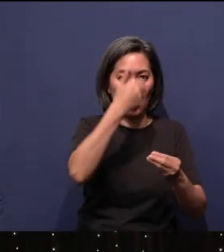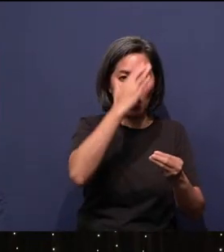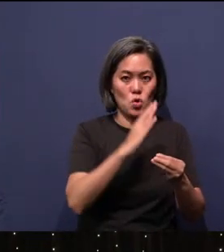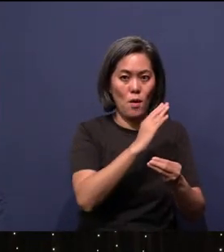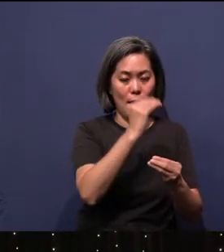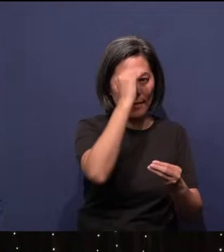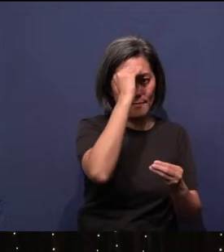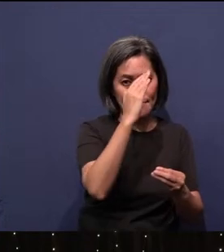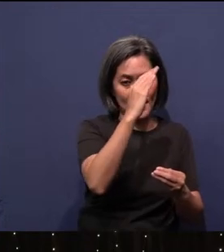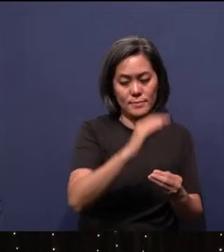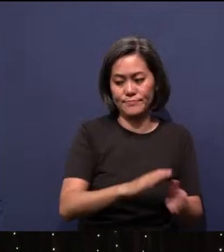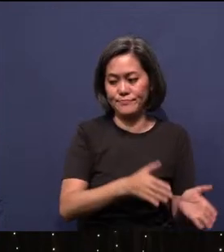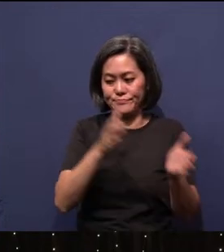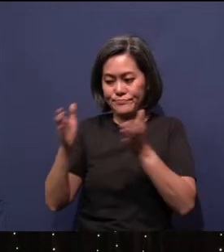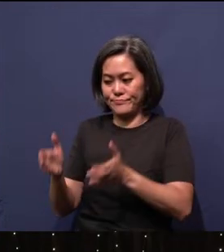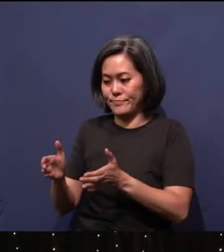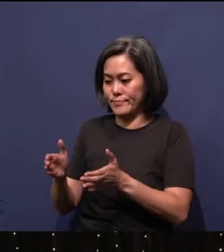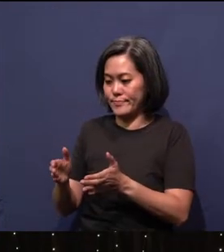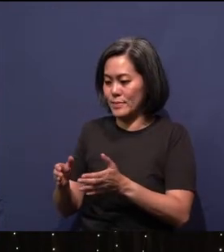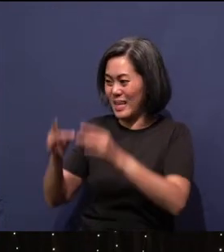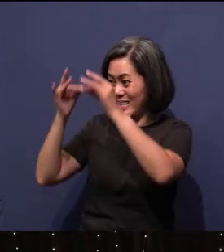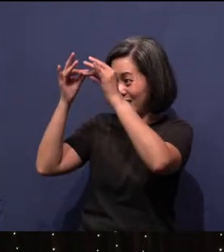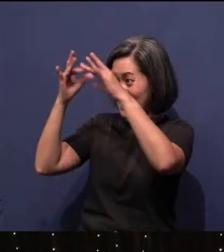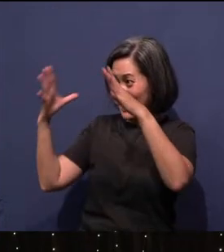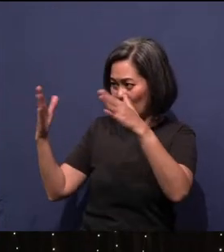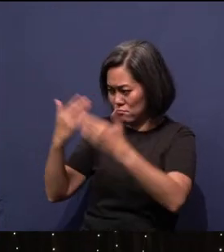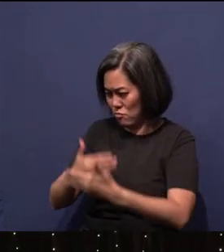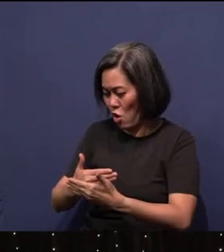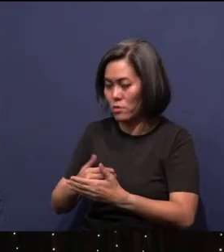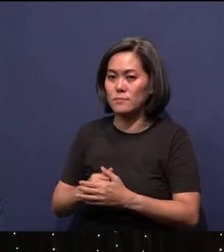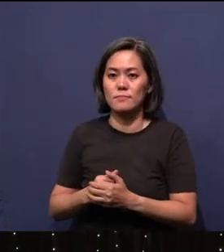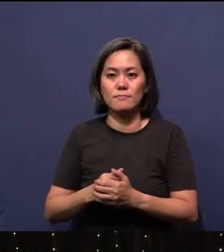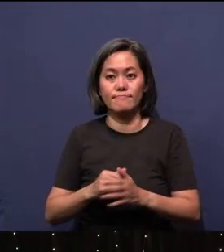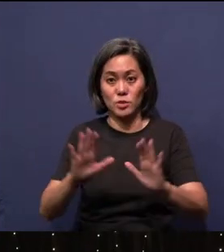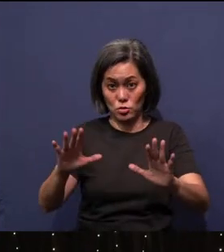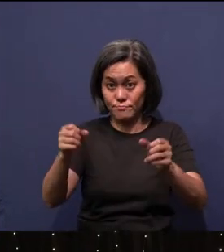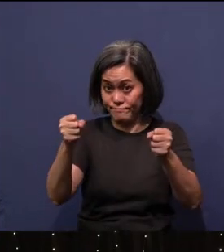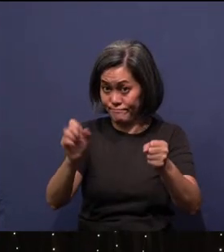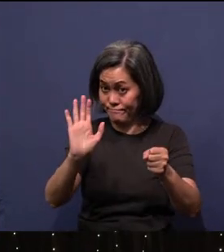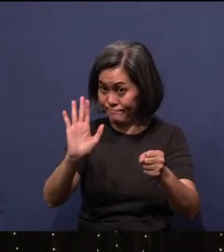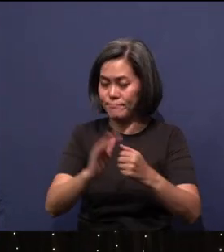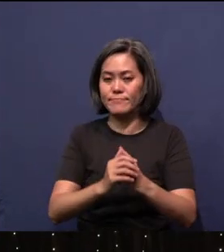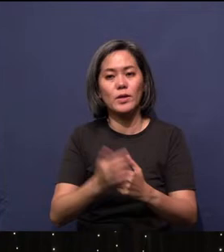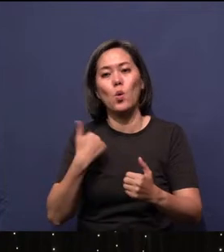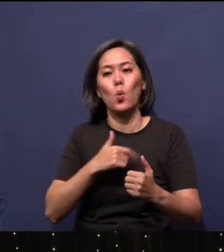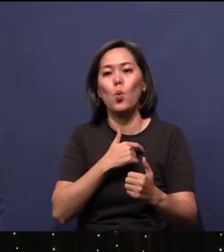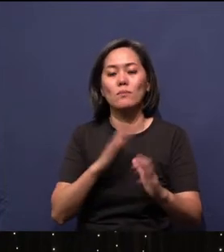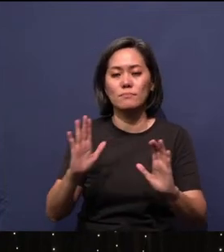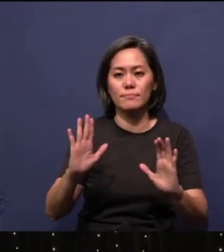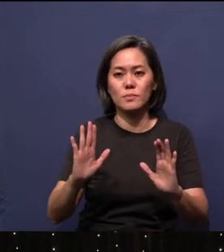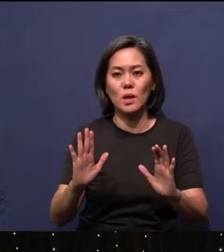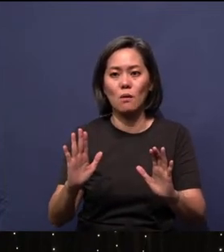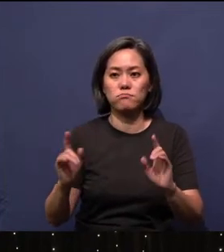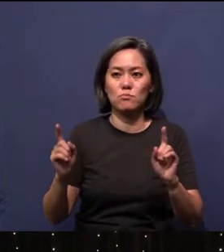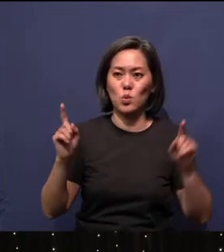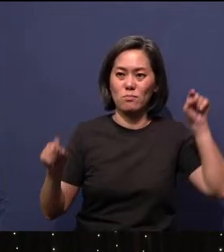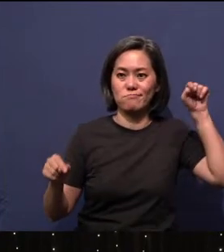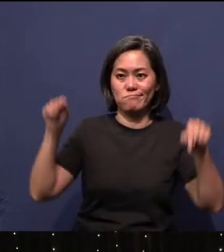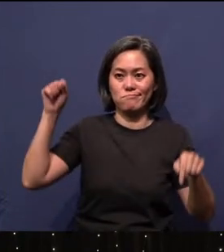The second one, we're talking about light and darkness. Okay, so hang on with me. We're going to go on this right. We're going to be jumping between Genesis and